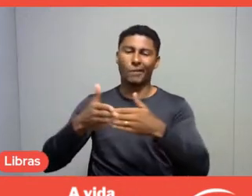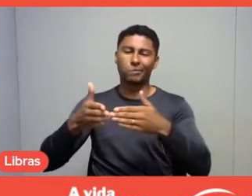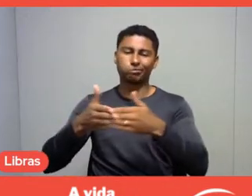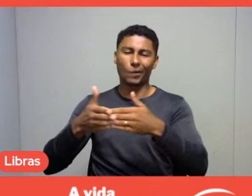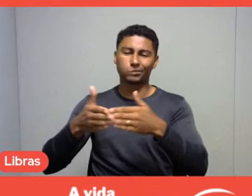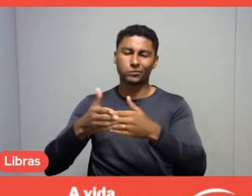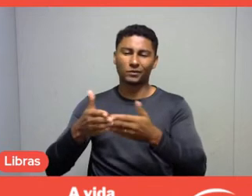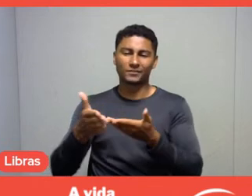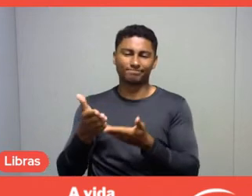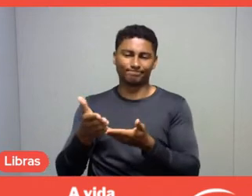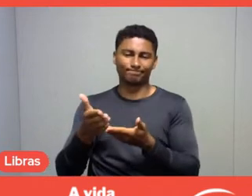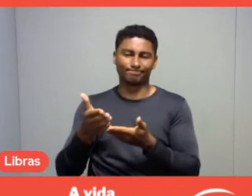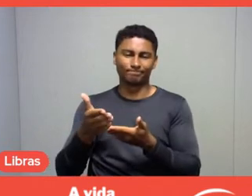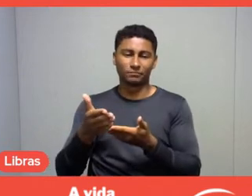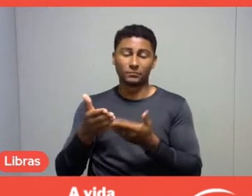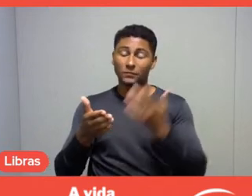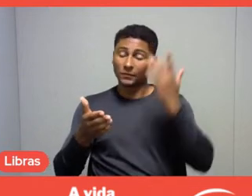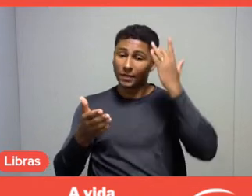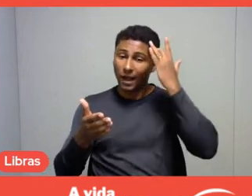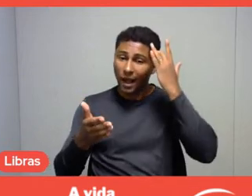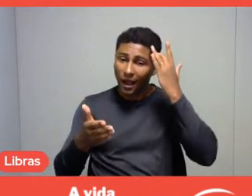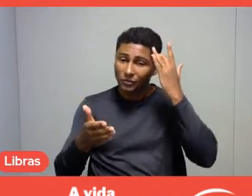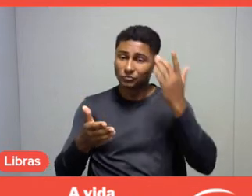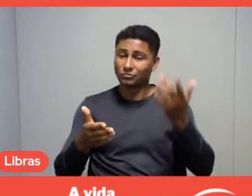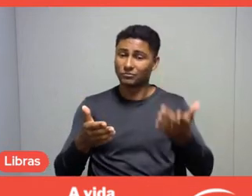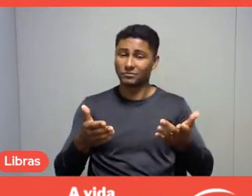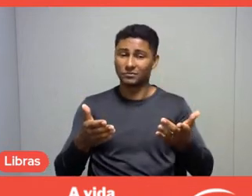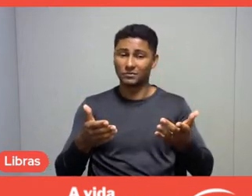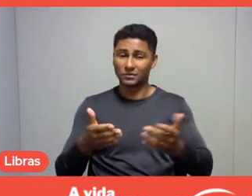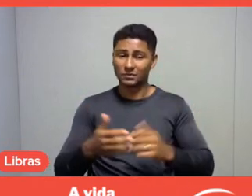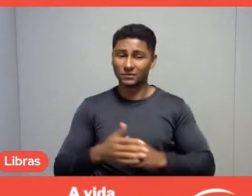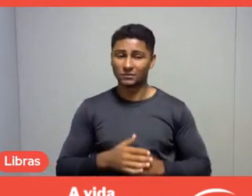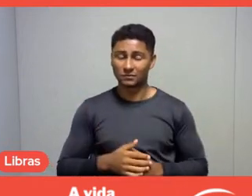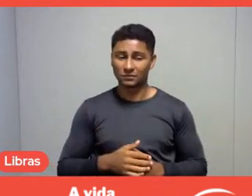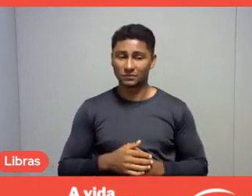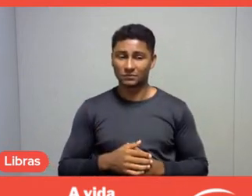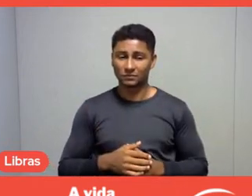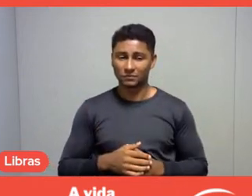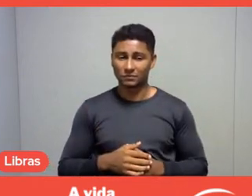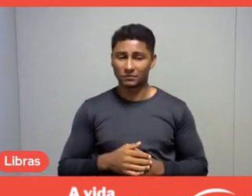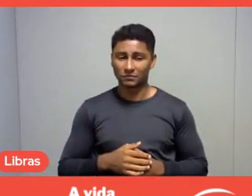and I think it is part of our responsibility